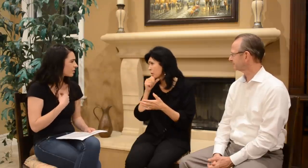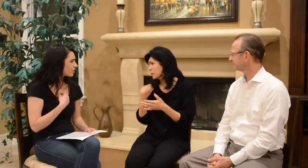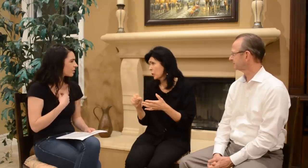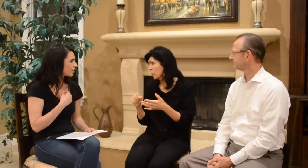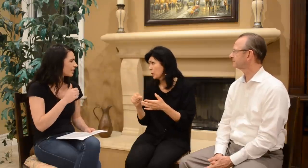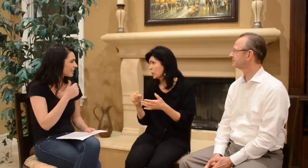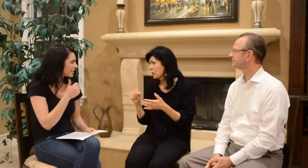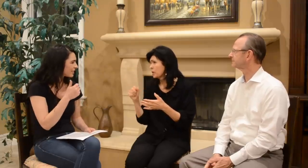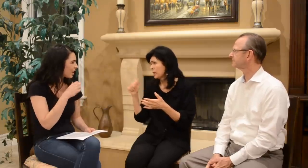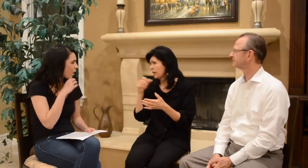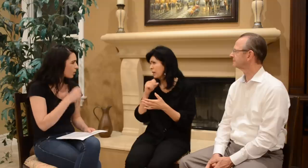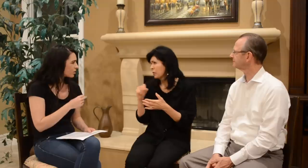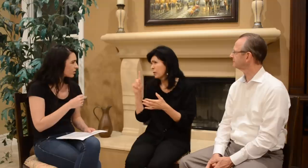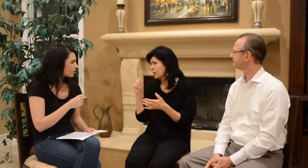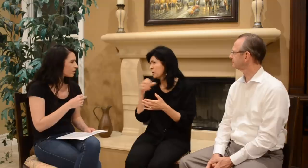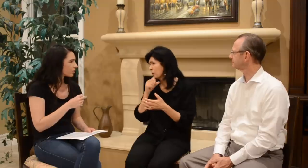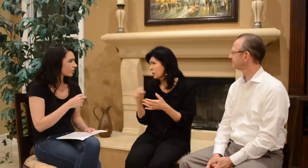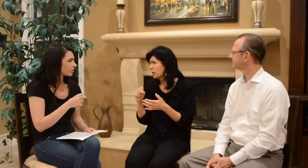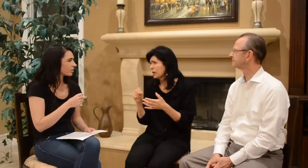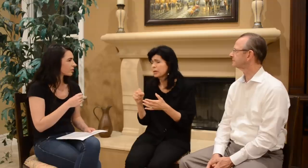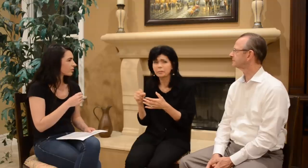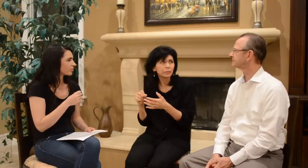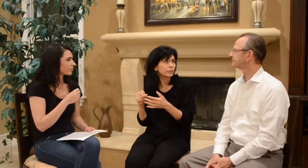Mom: You were like 10 months old. Ashley: 10 years old? Mom: 10 years old… 1 year old.